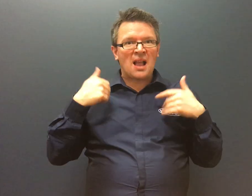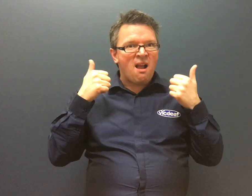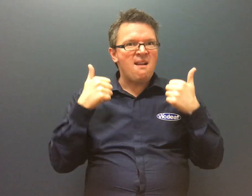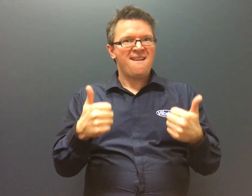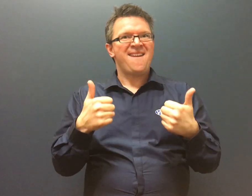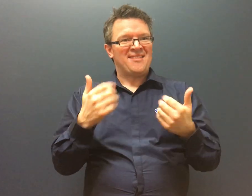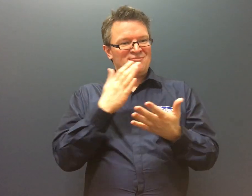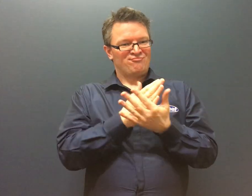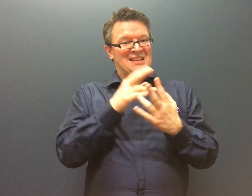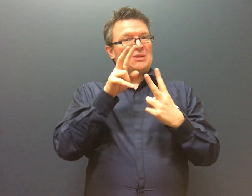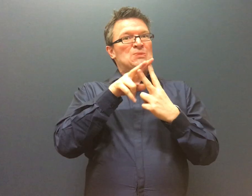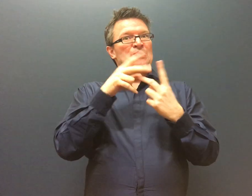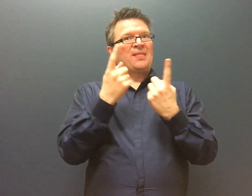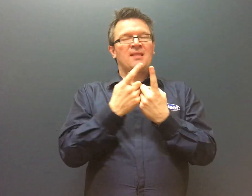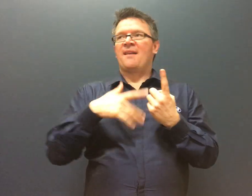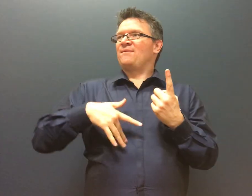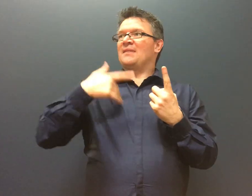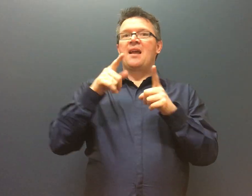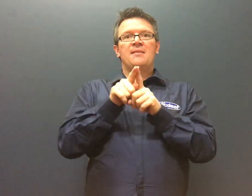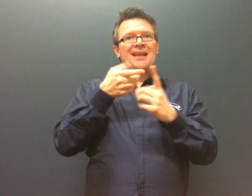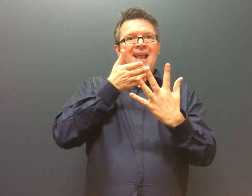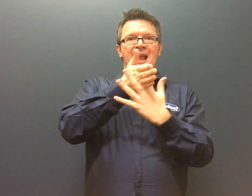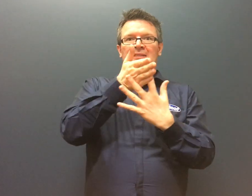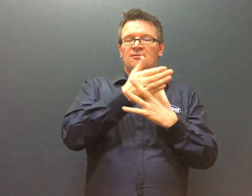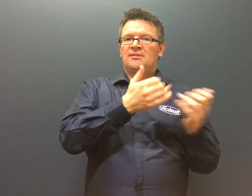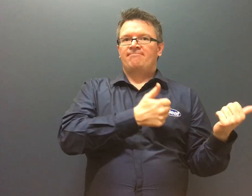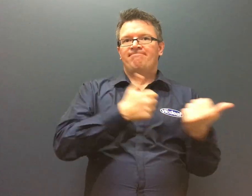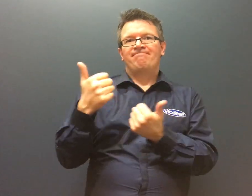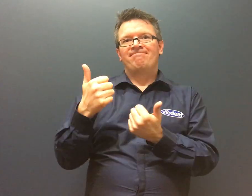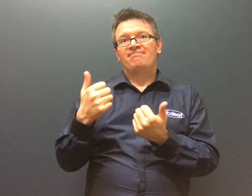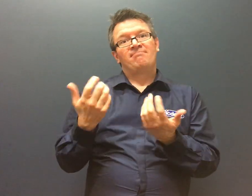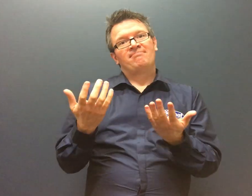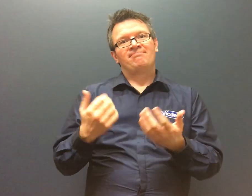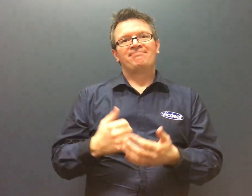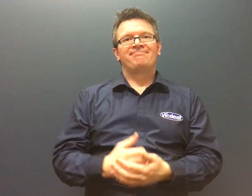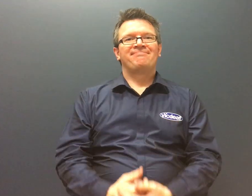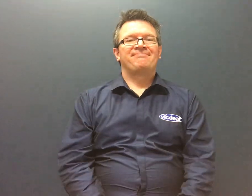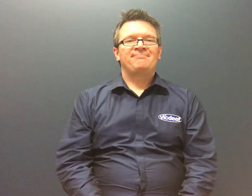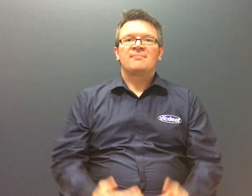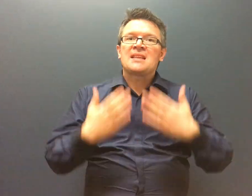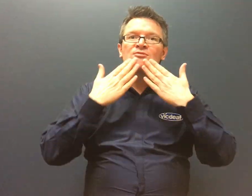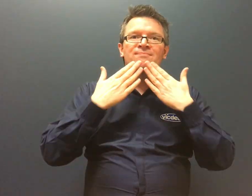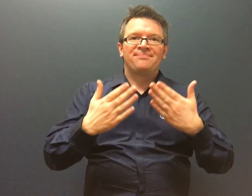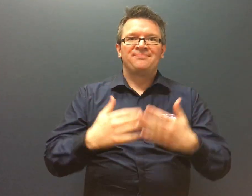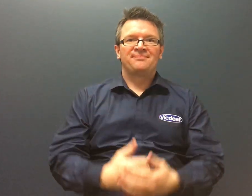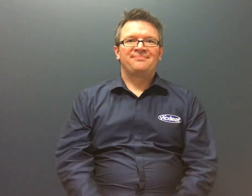These two NDIS supports have made a difference to my life and my level of access has improved greatly. Thanks.